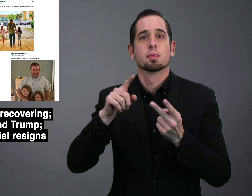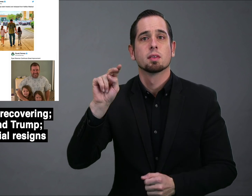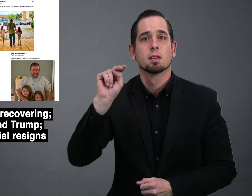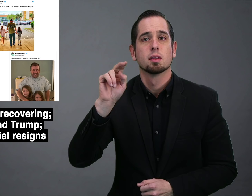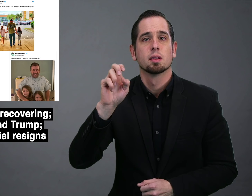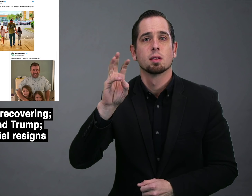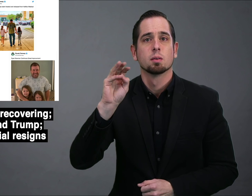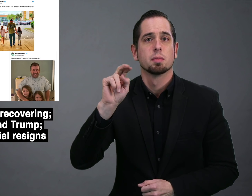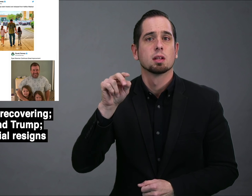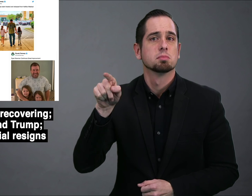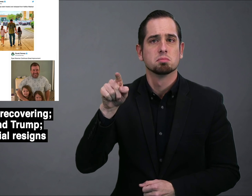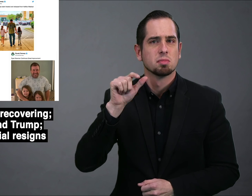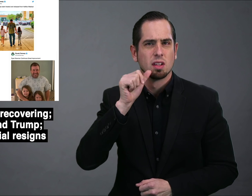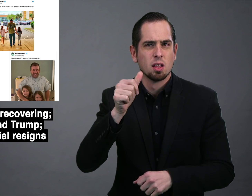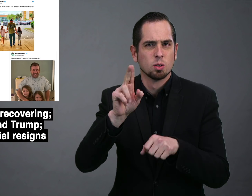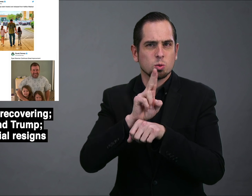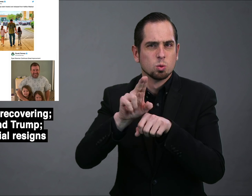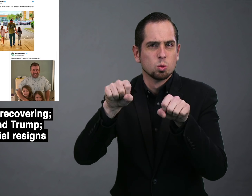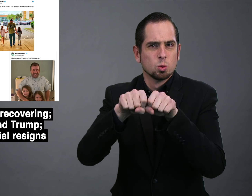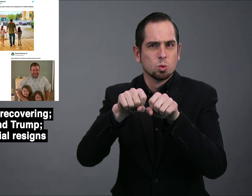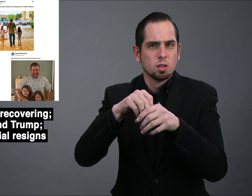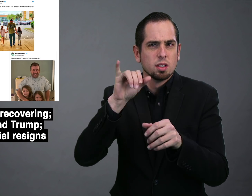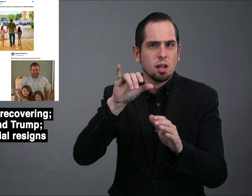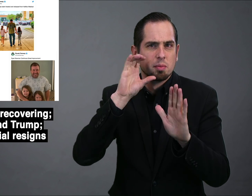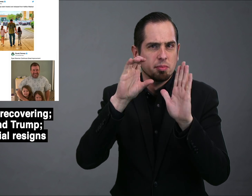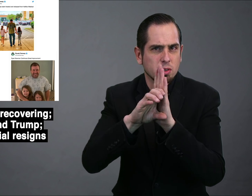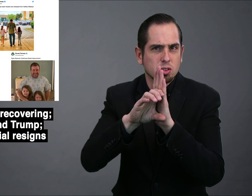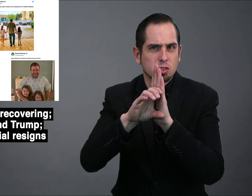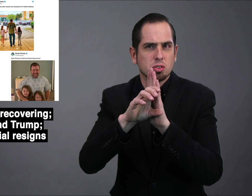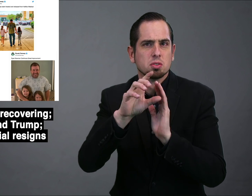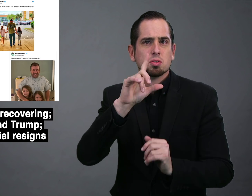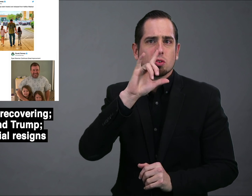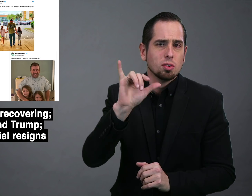Newman was not wearing shoes in the picture